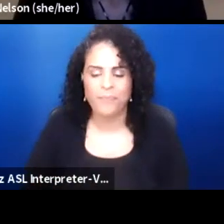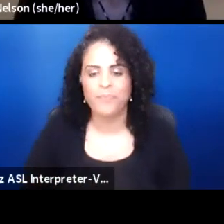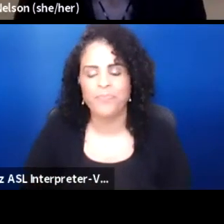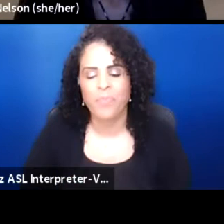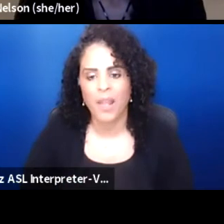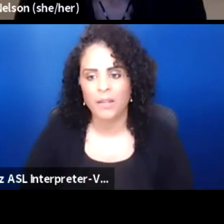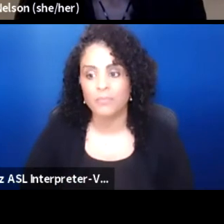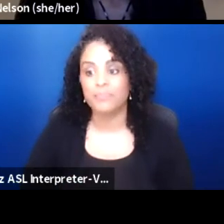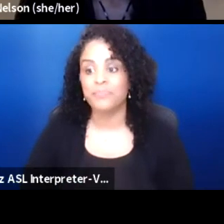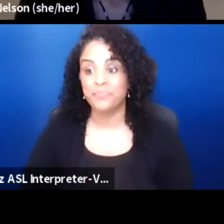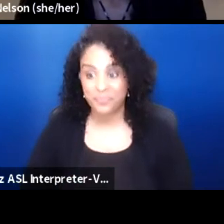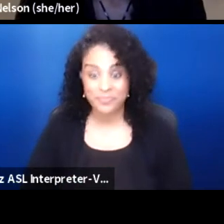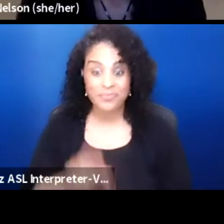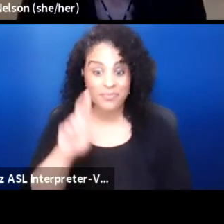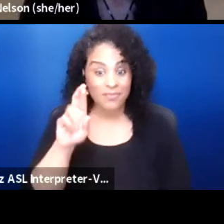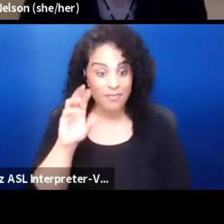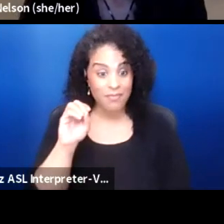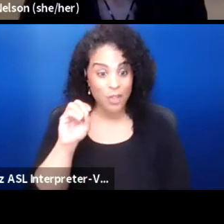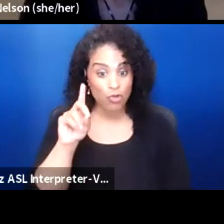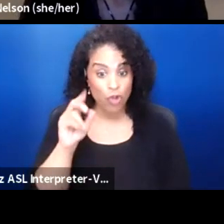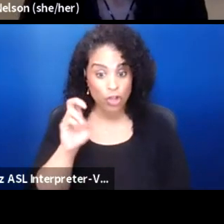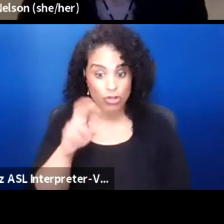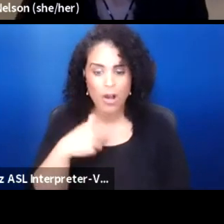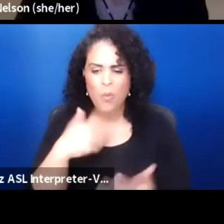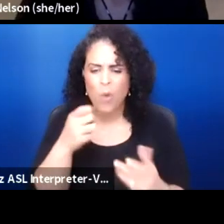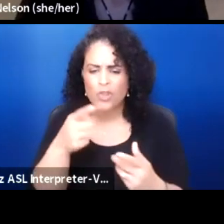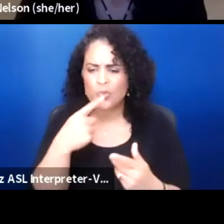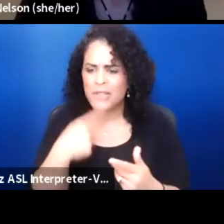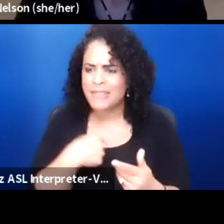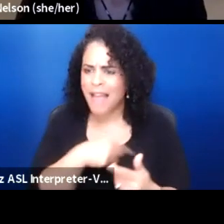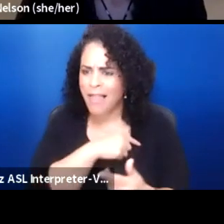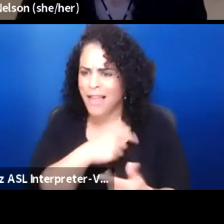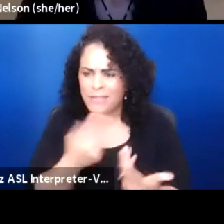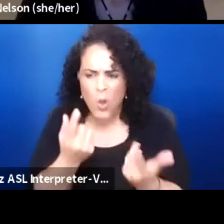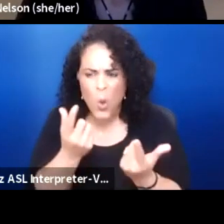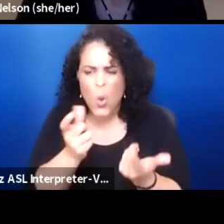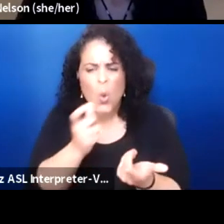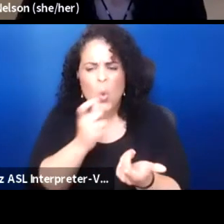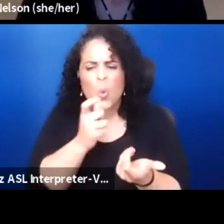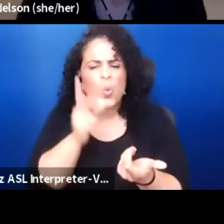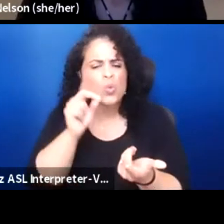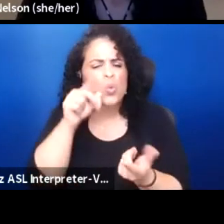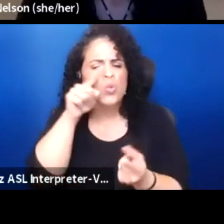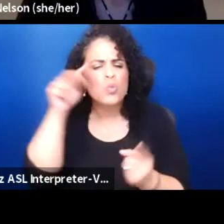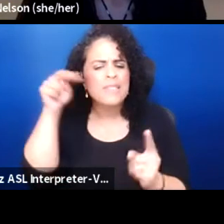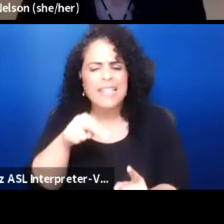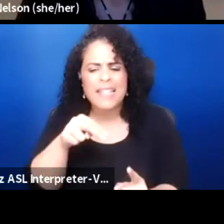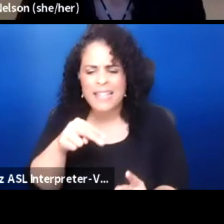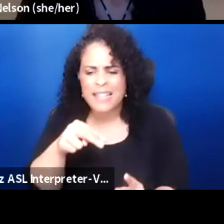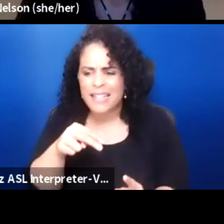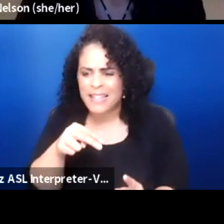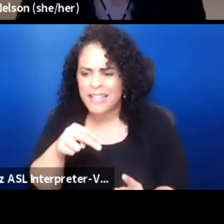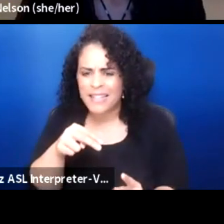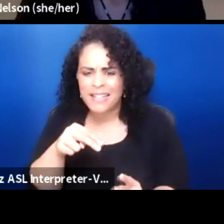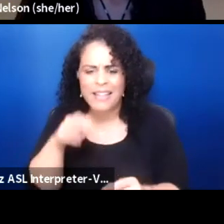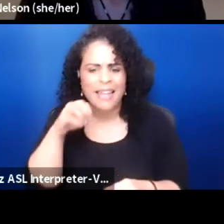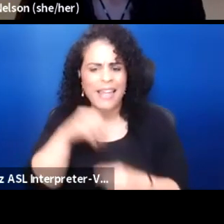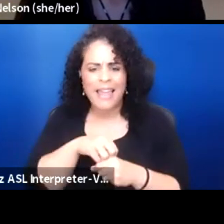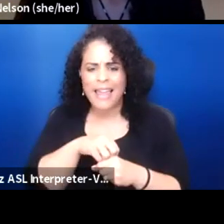So, Roger, I want you to tell us, what do you see in,